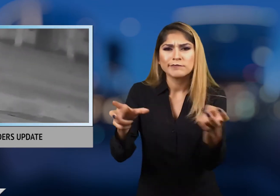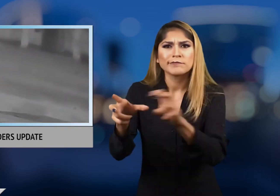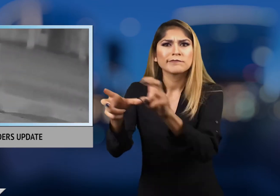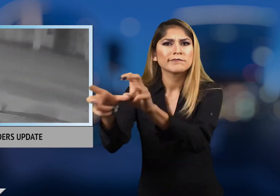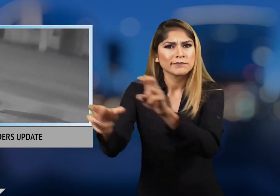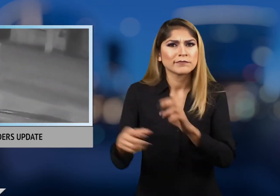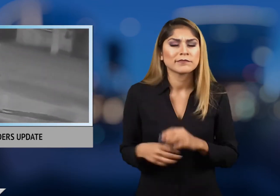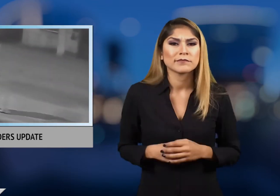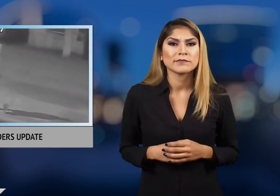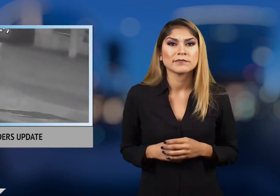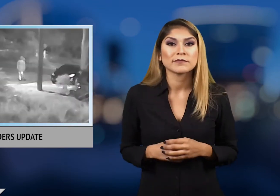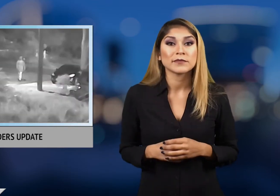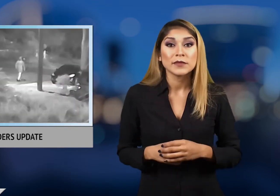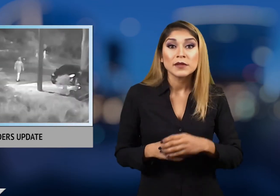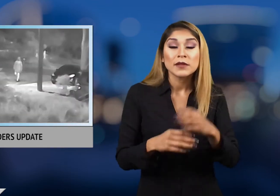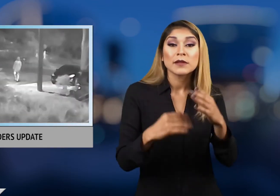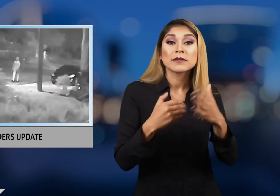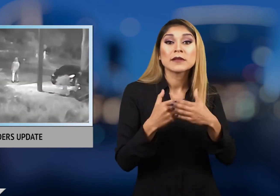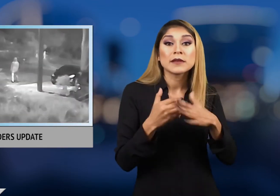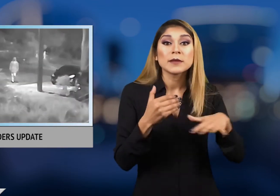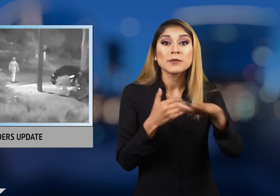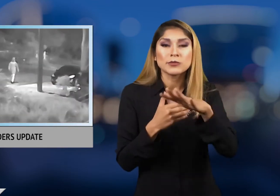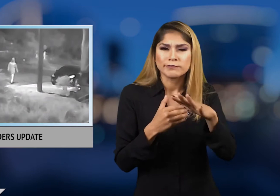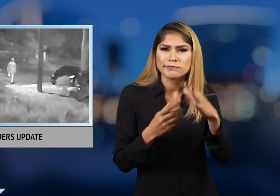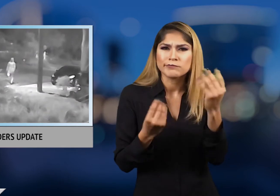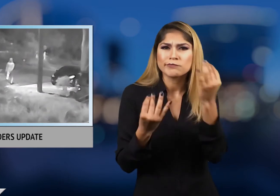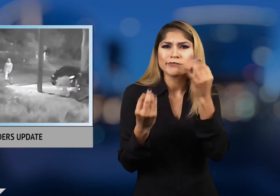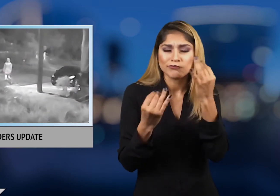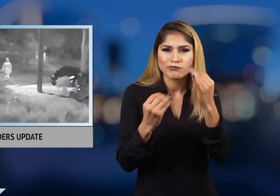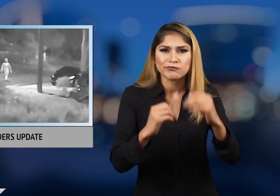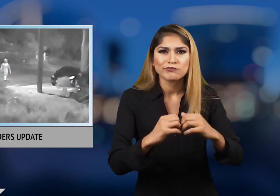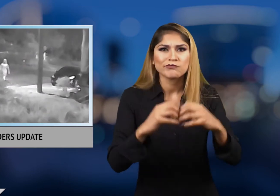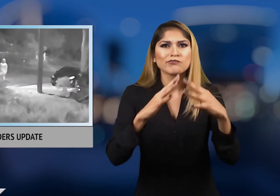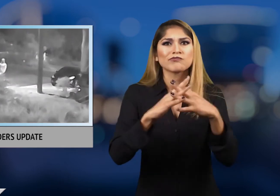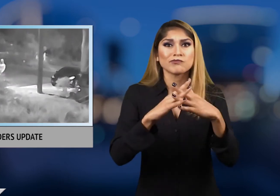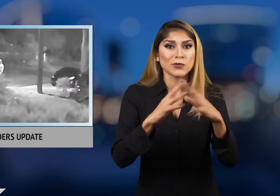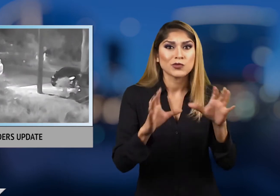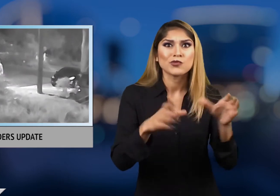Neighbors have formed watch groups